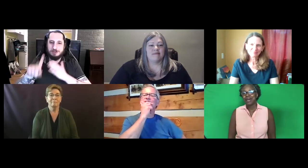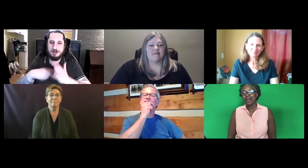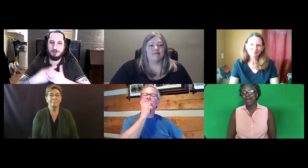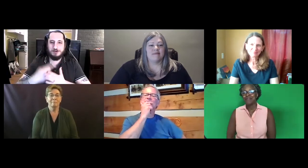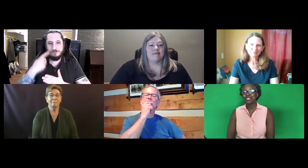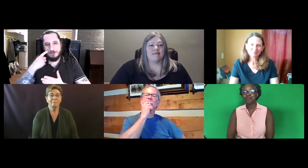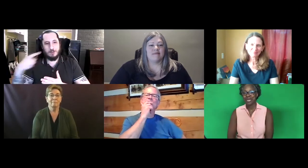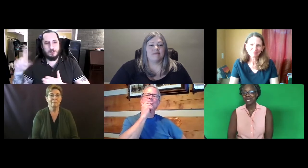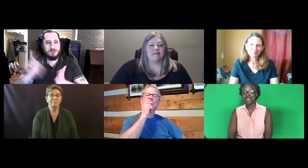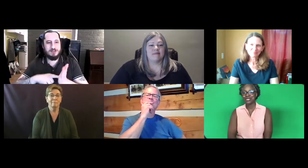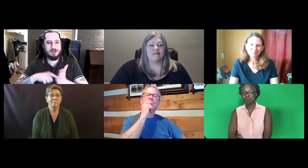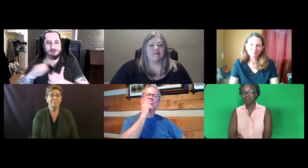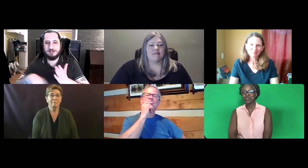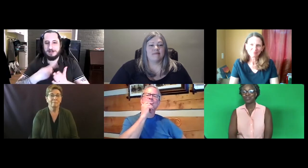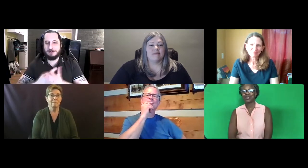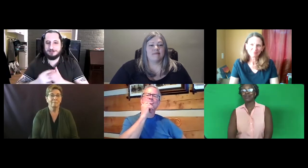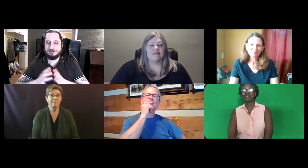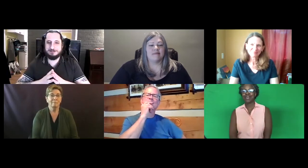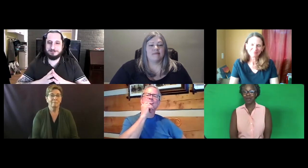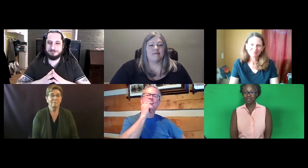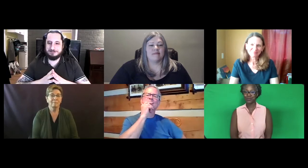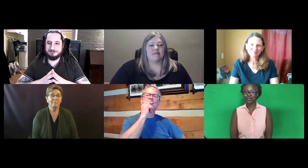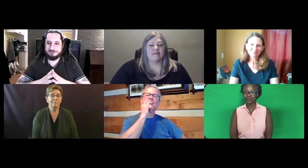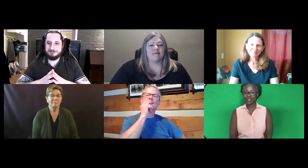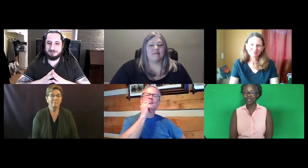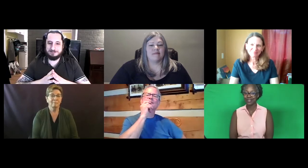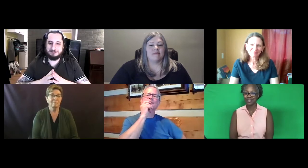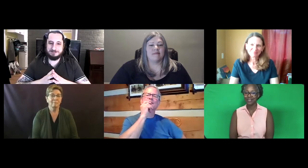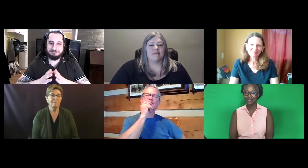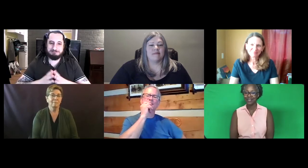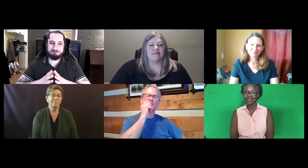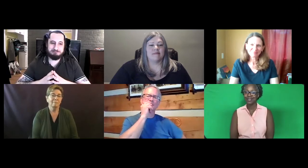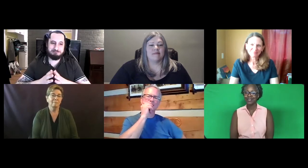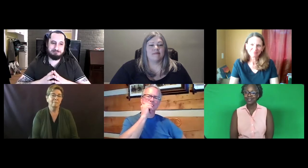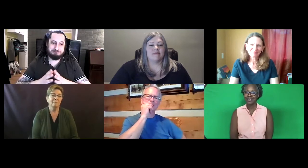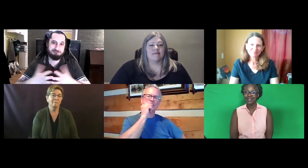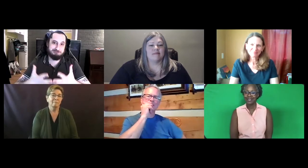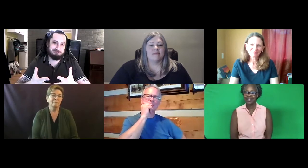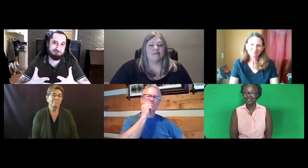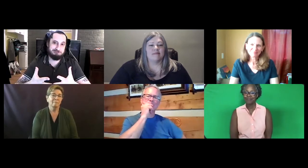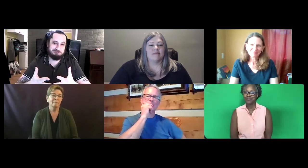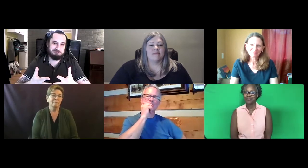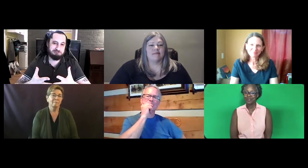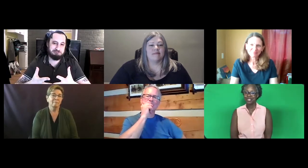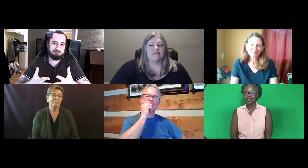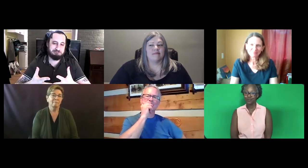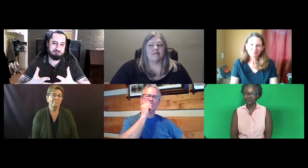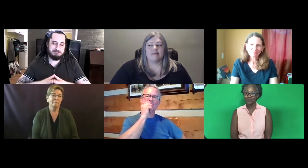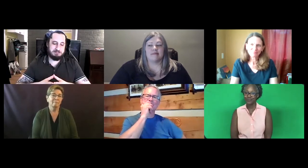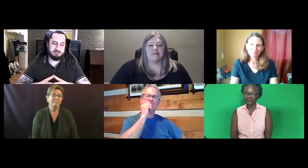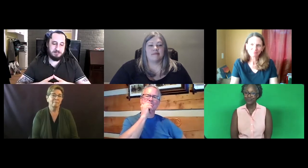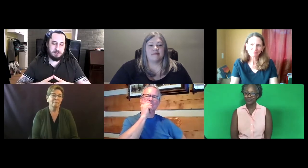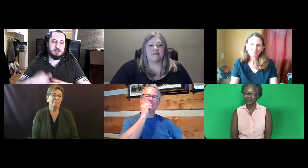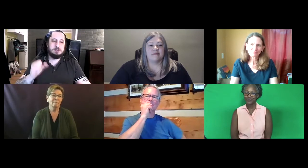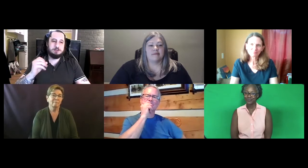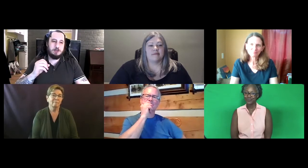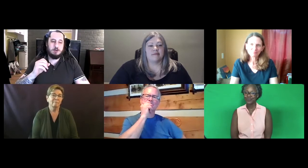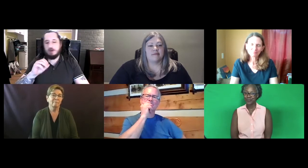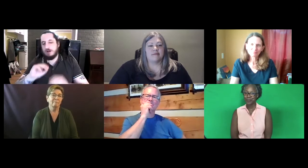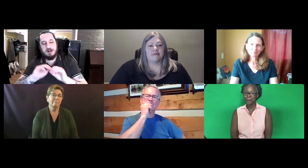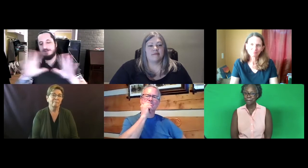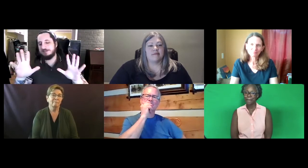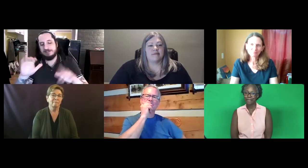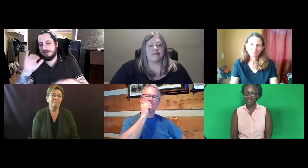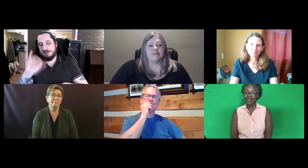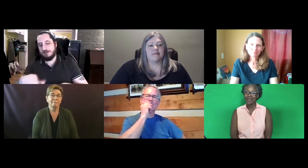having to pay interpreters for a thousand hours worth of work.